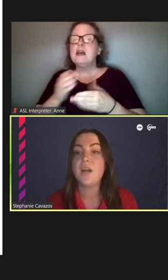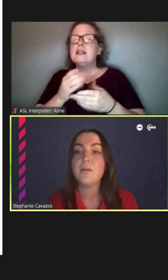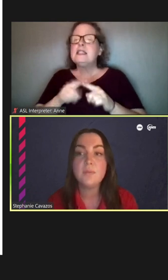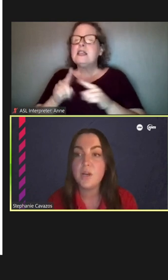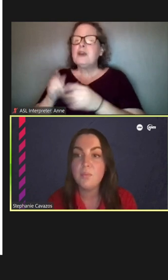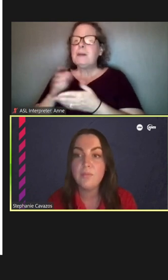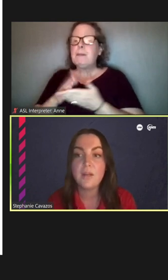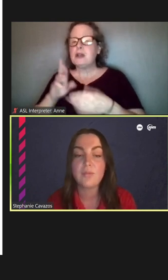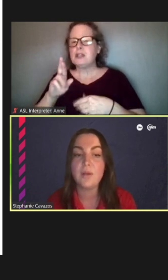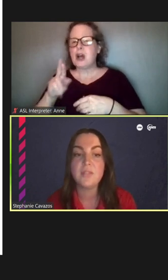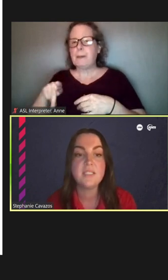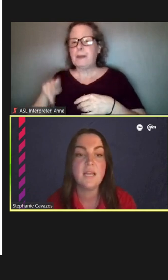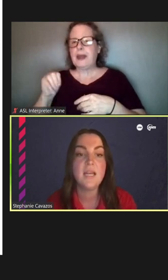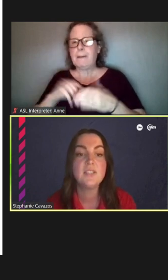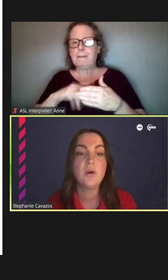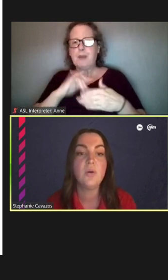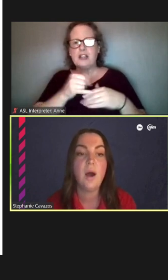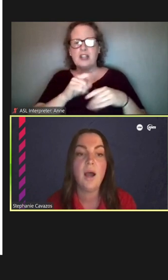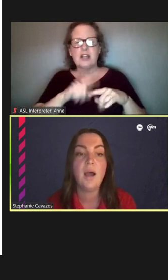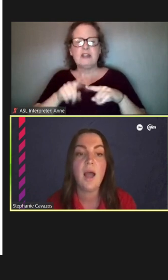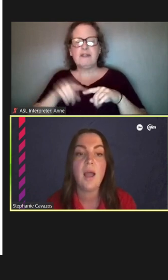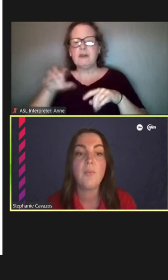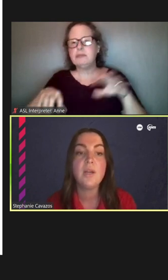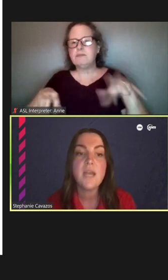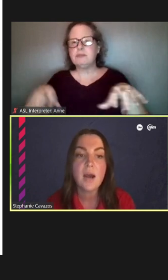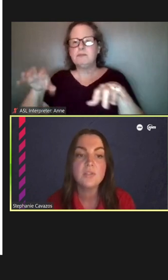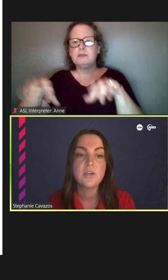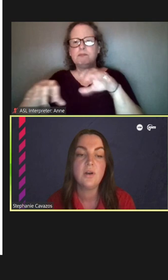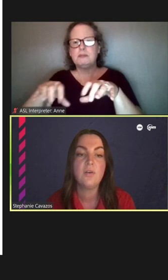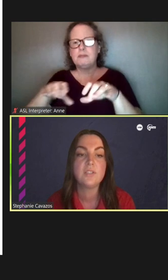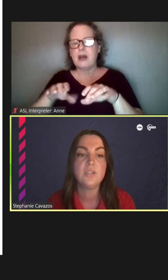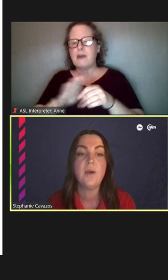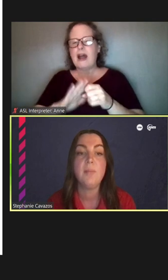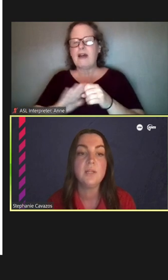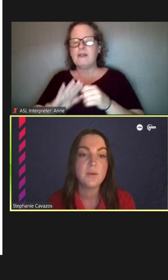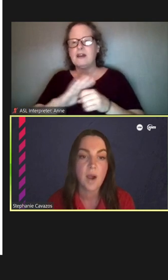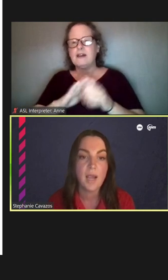that are, you know, moving throughout the city, and so I want to now turn it over to Emily Ryan